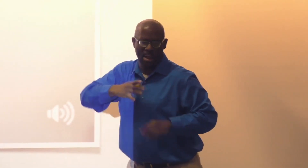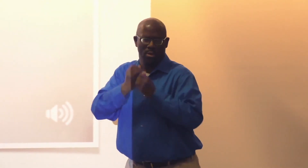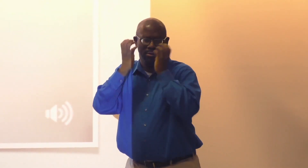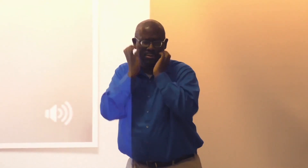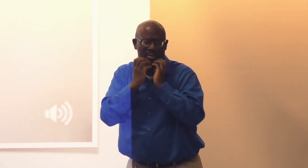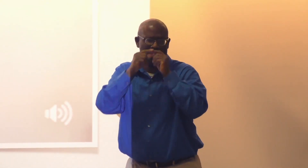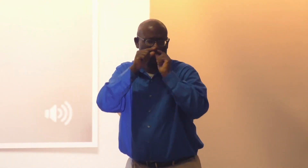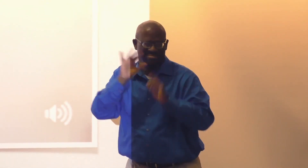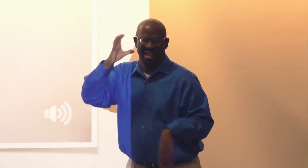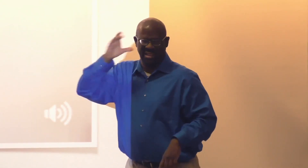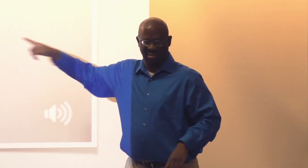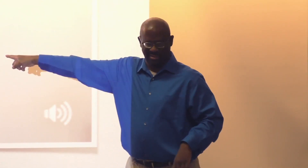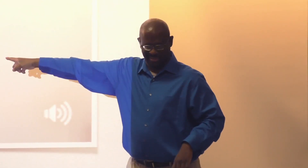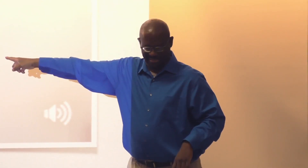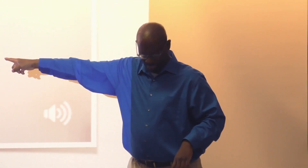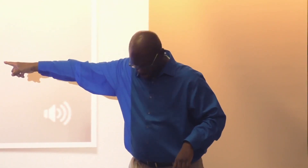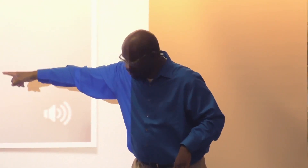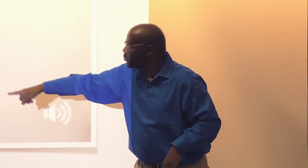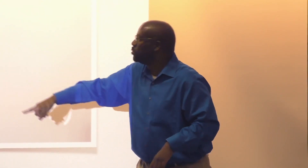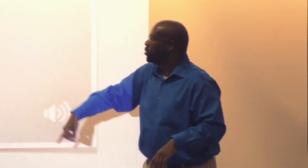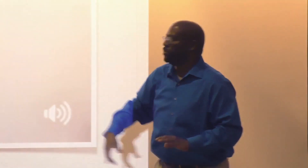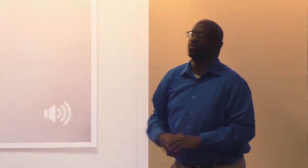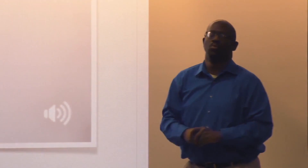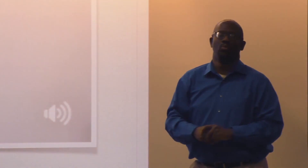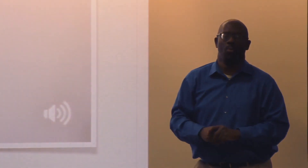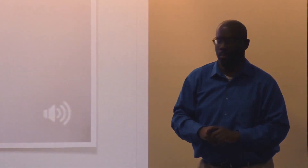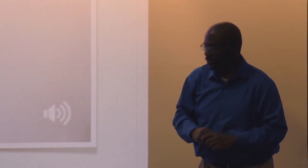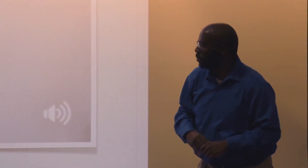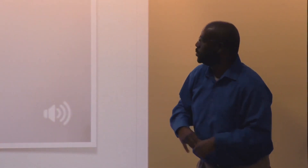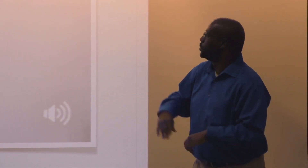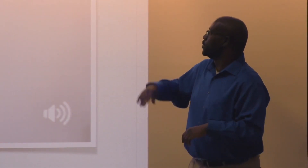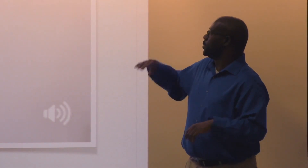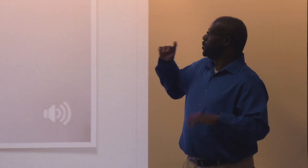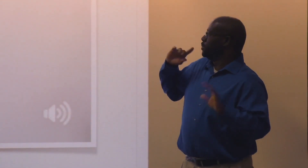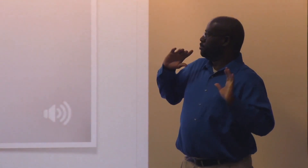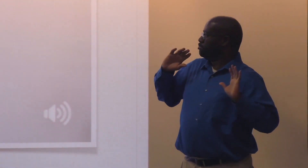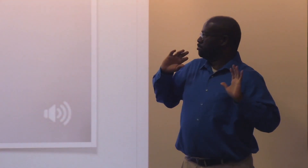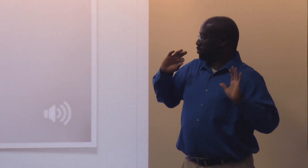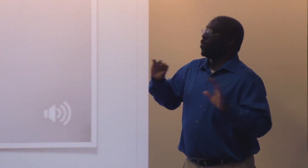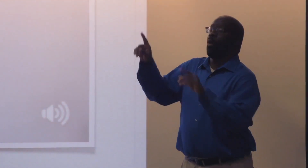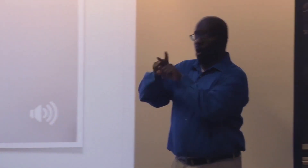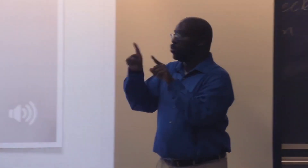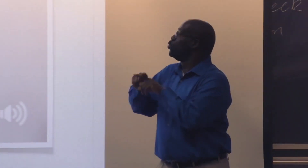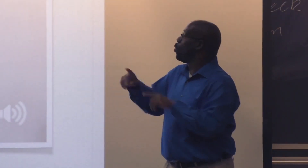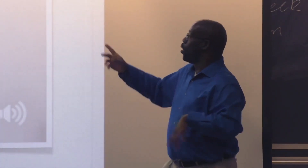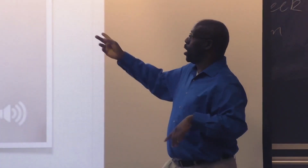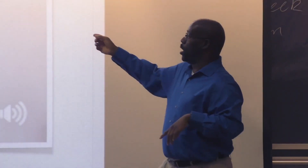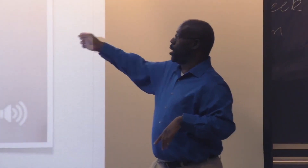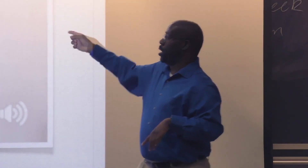That's his cousin, the guy with the beard,